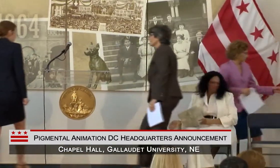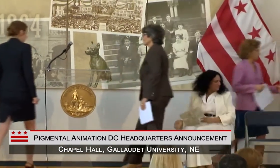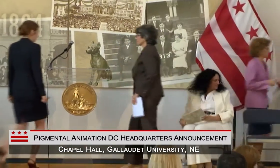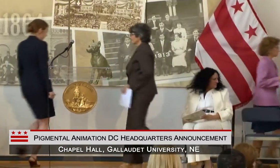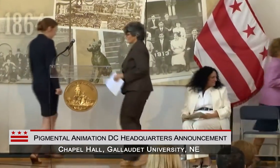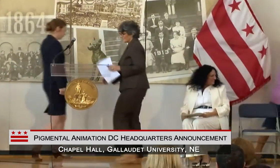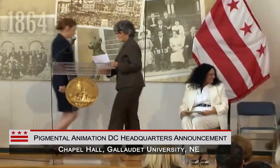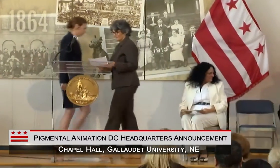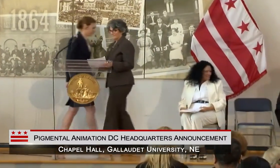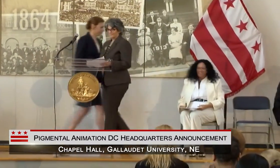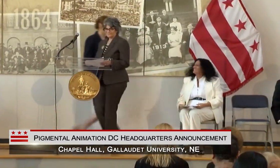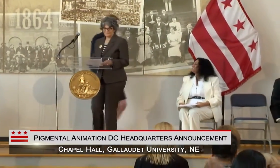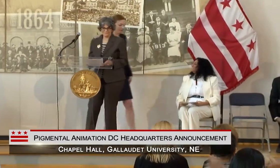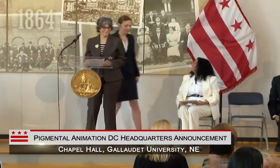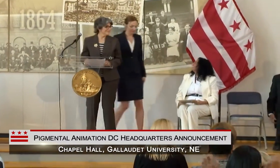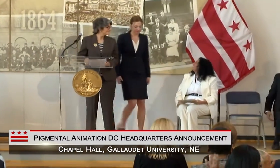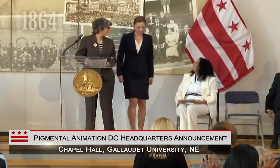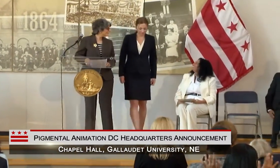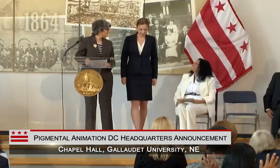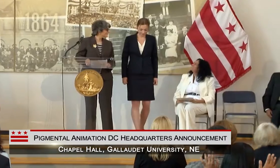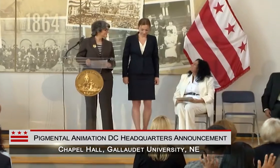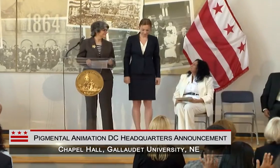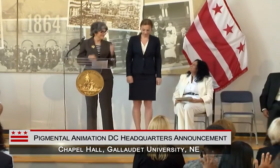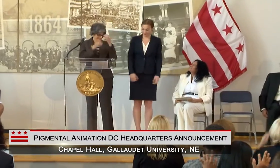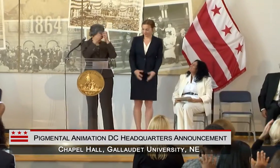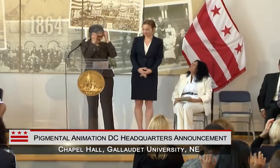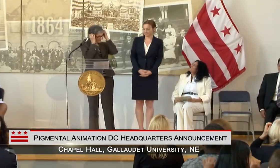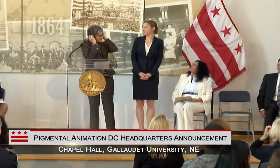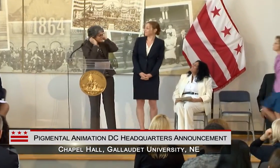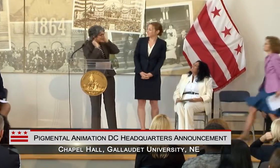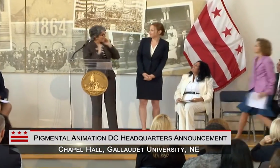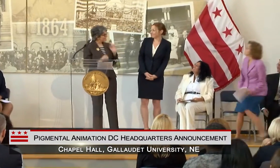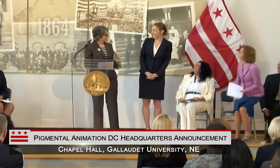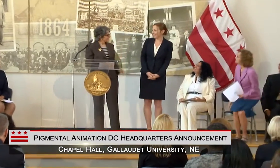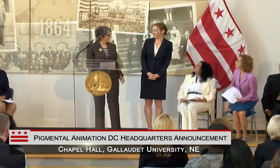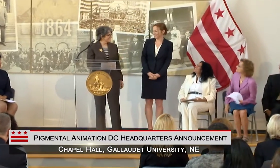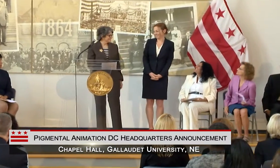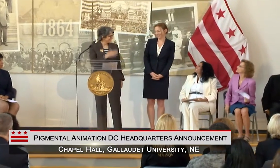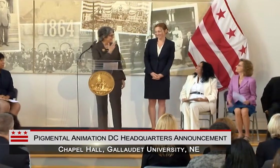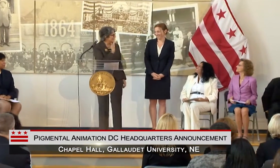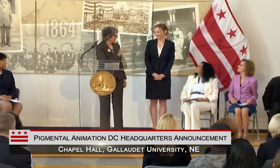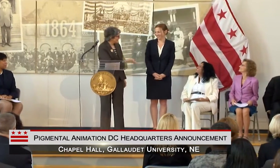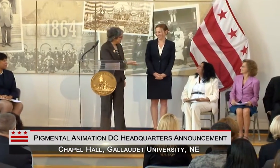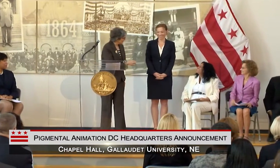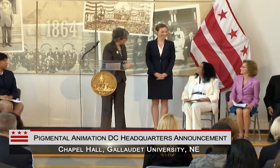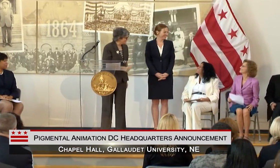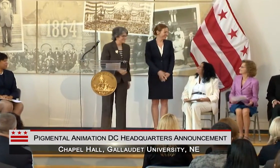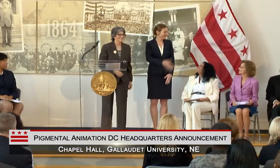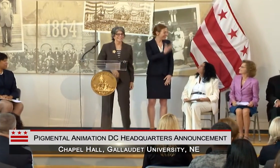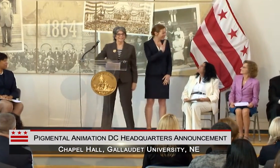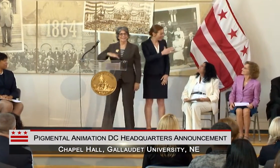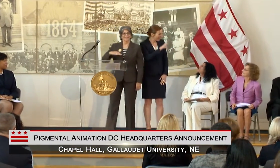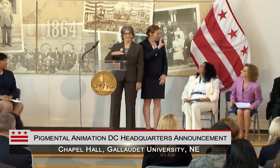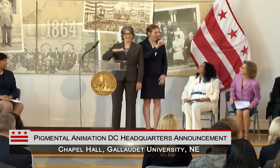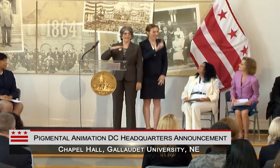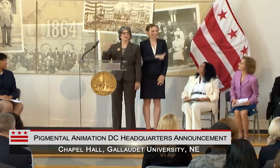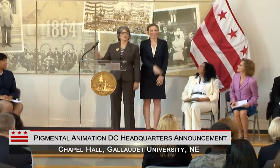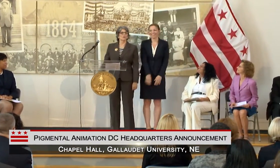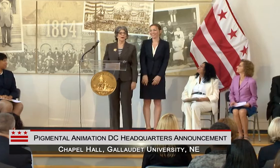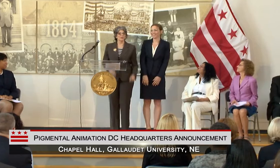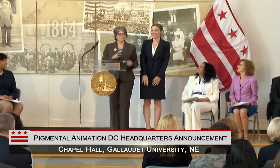THANK YOU, CAROL.